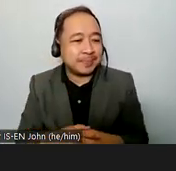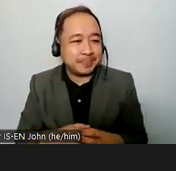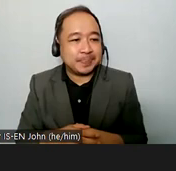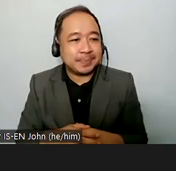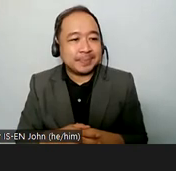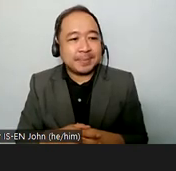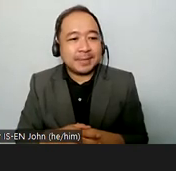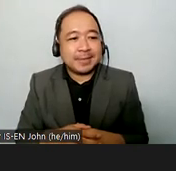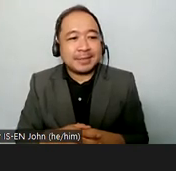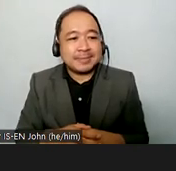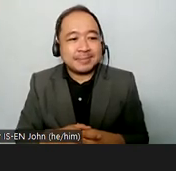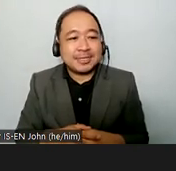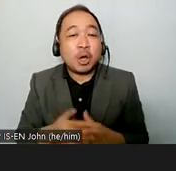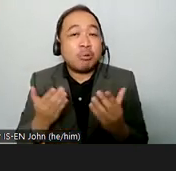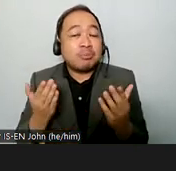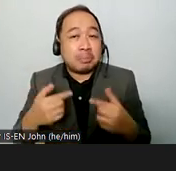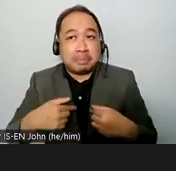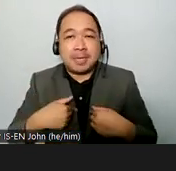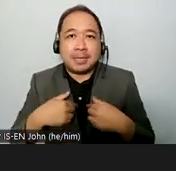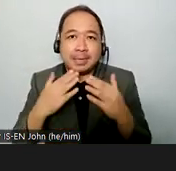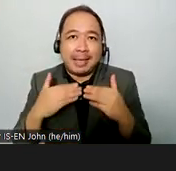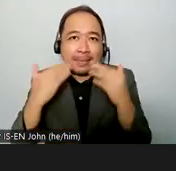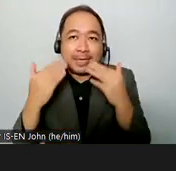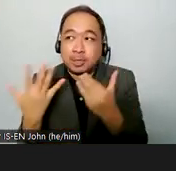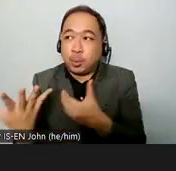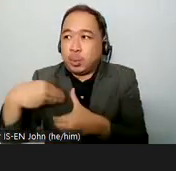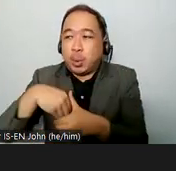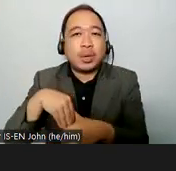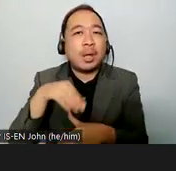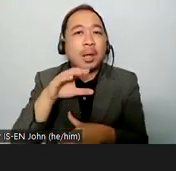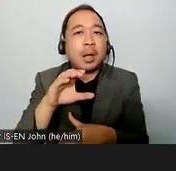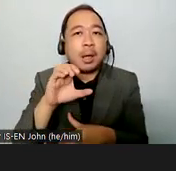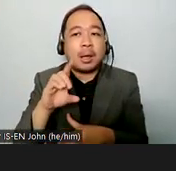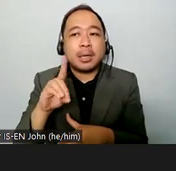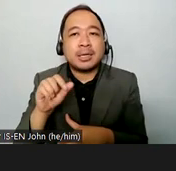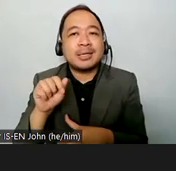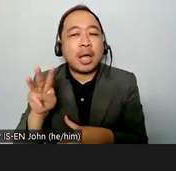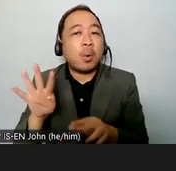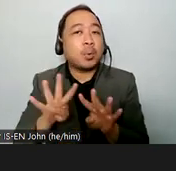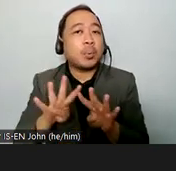really glad that we have one of the sedo committee here i always curious of the issue of disability